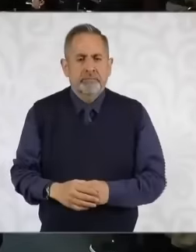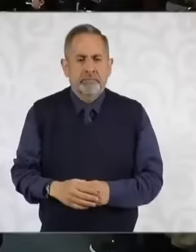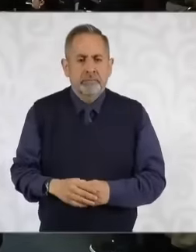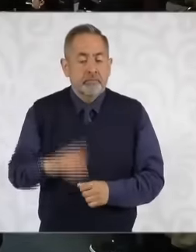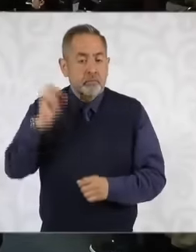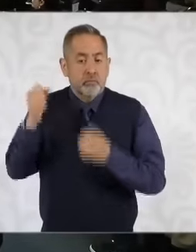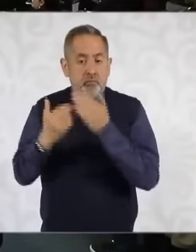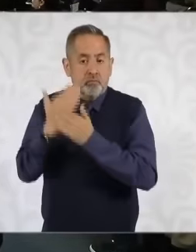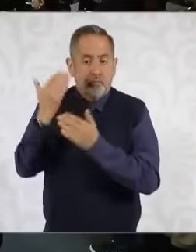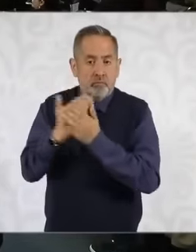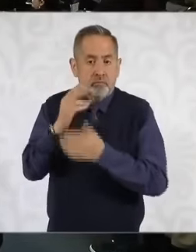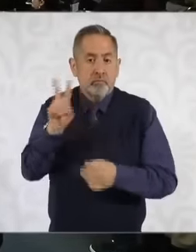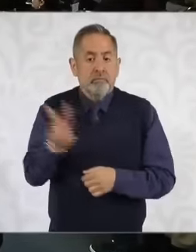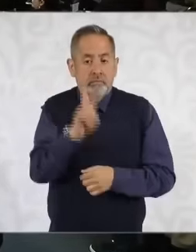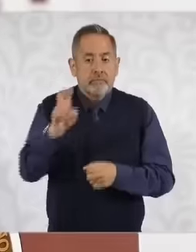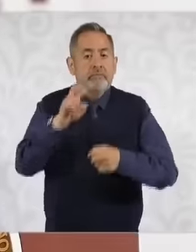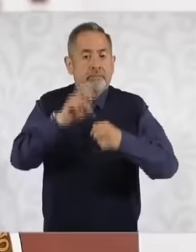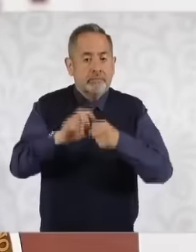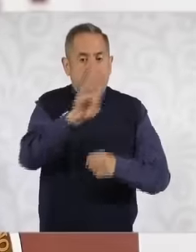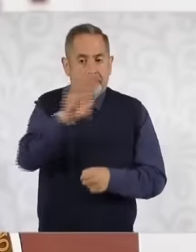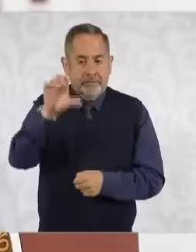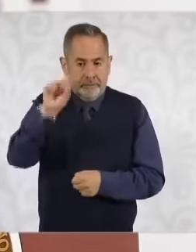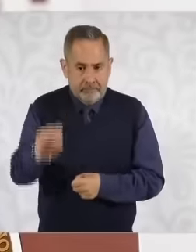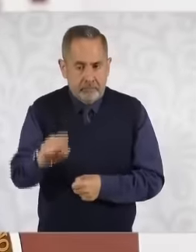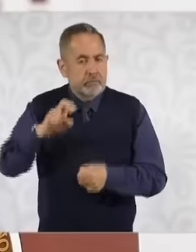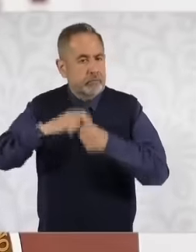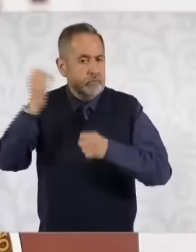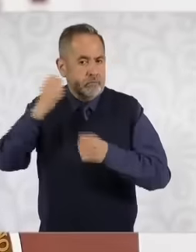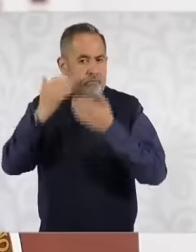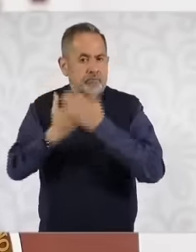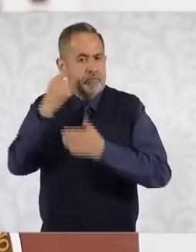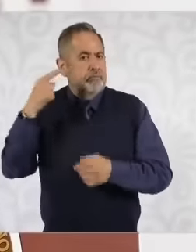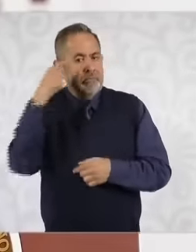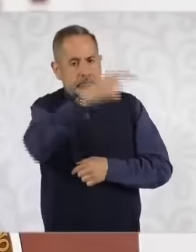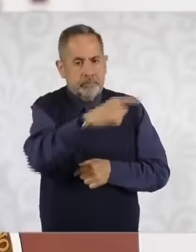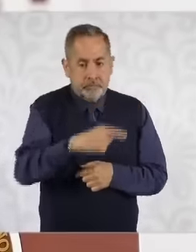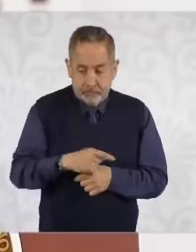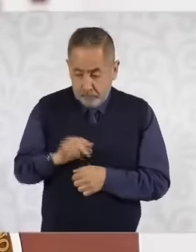it will be in Baja Sur we will leave from Thursday night